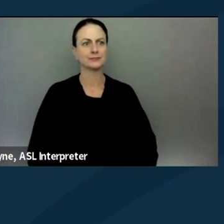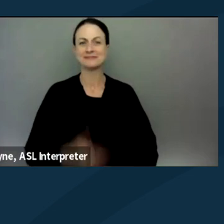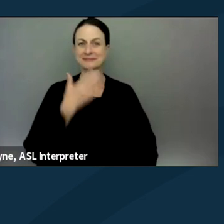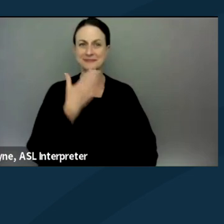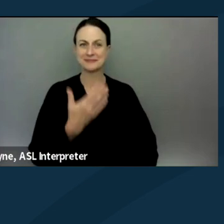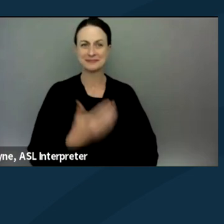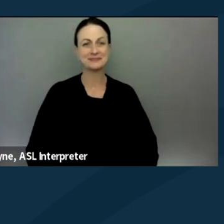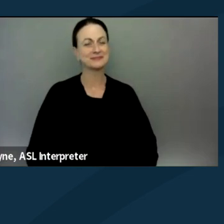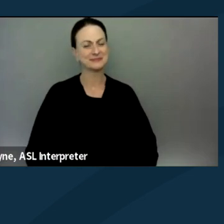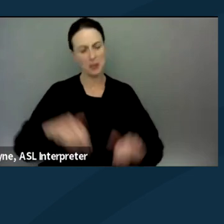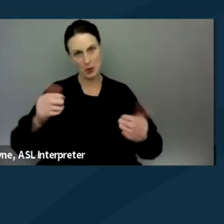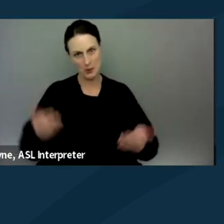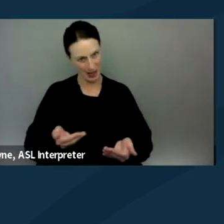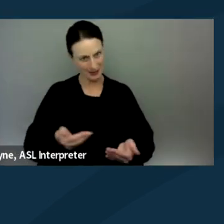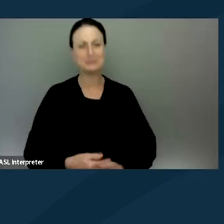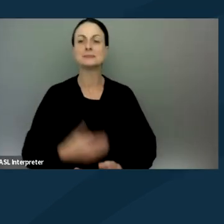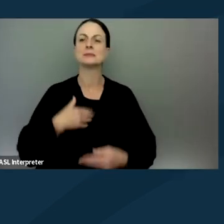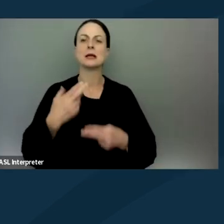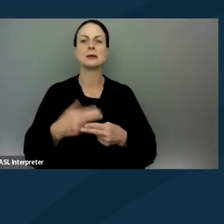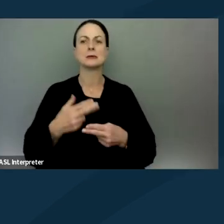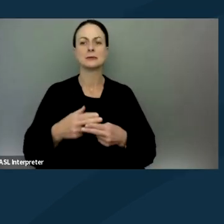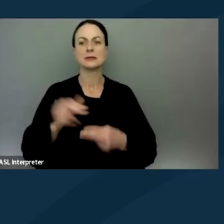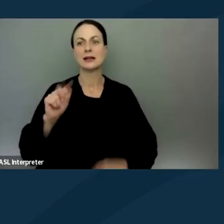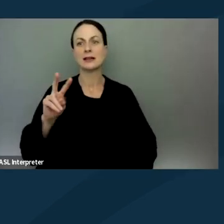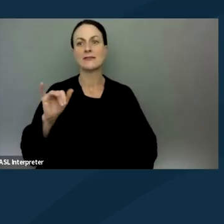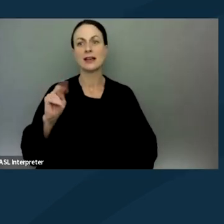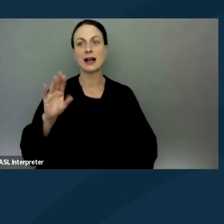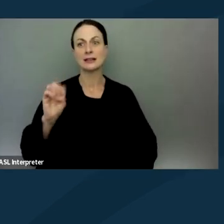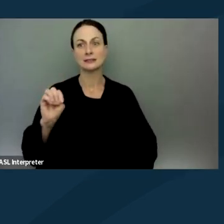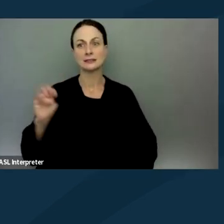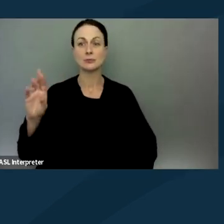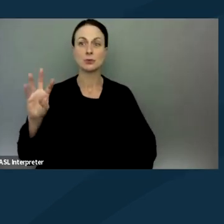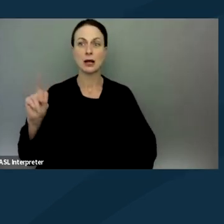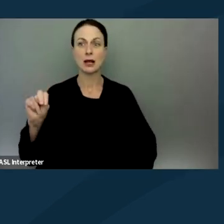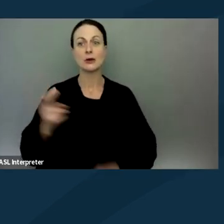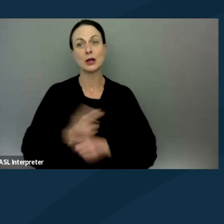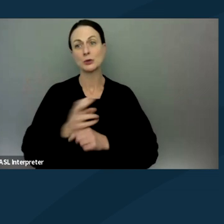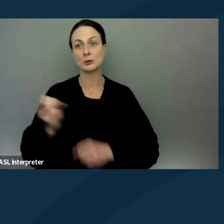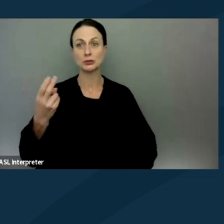Welcome, everyone. My name is Aviance Brown. I use she/her pronouns,